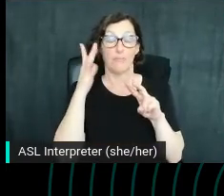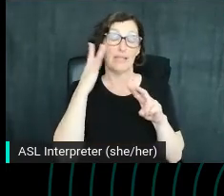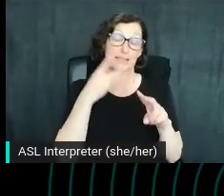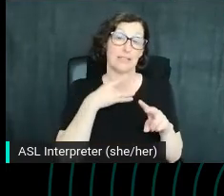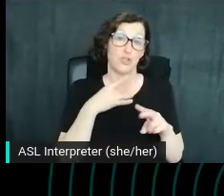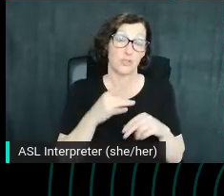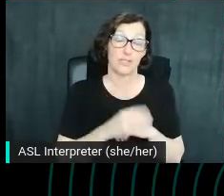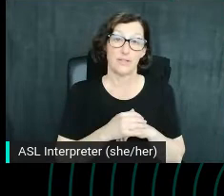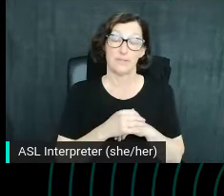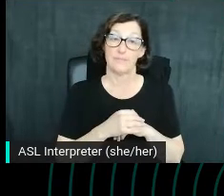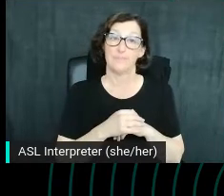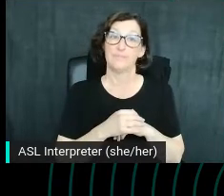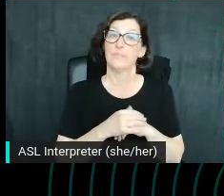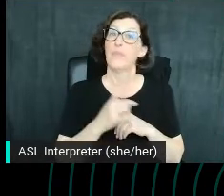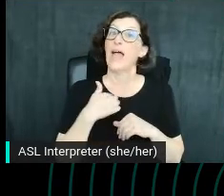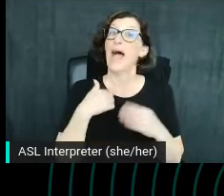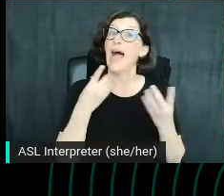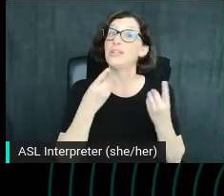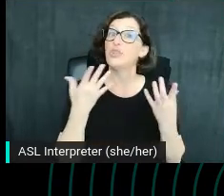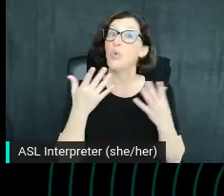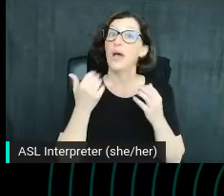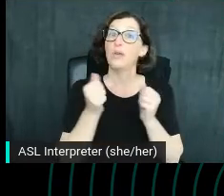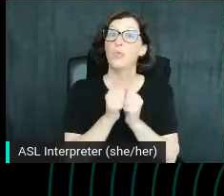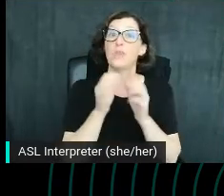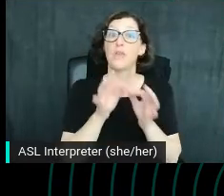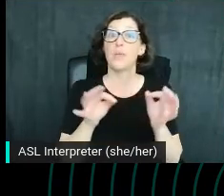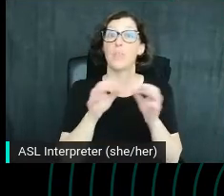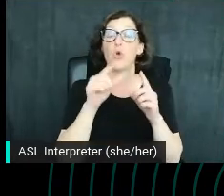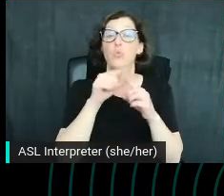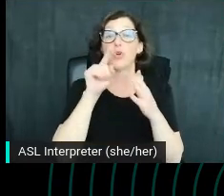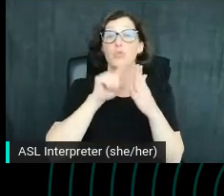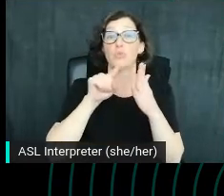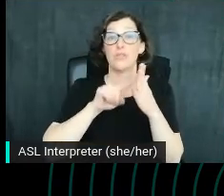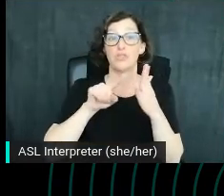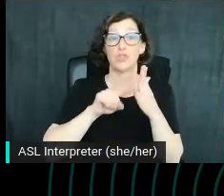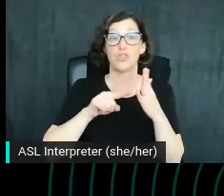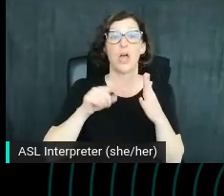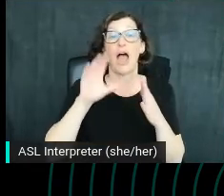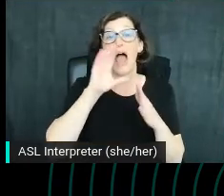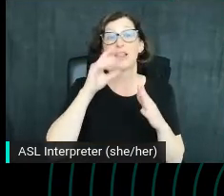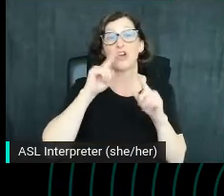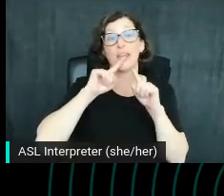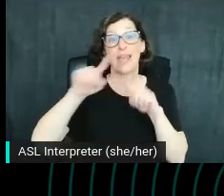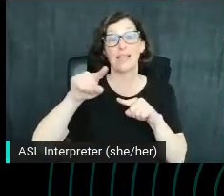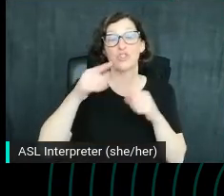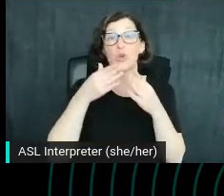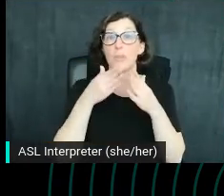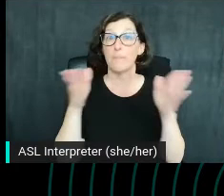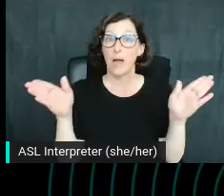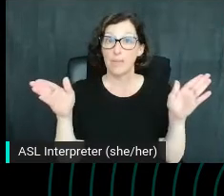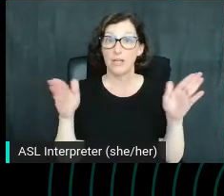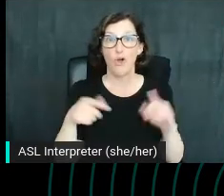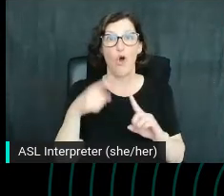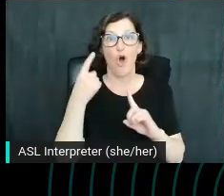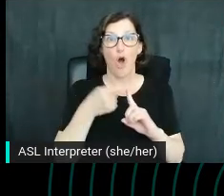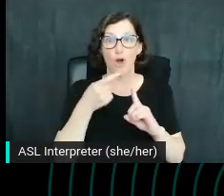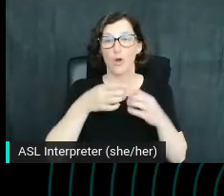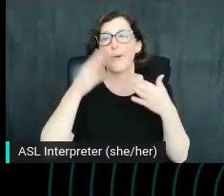A lot of times what I do with keyword research is look at answer the public there's autocompletes they mentioned before the